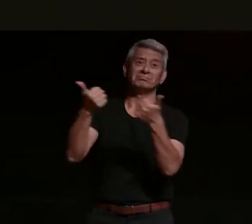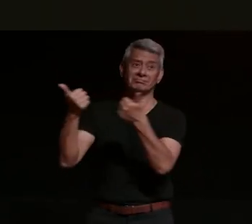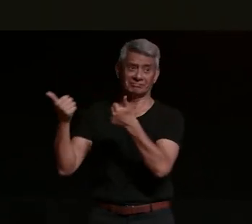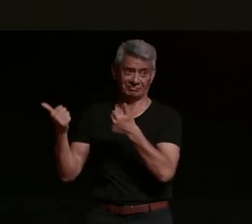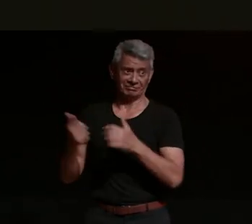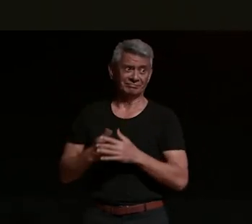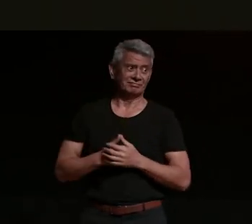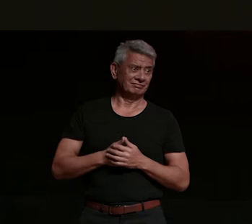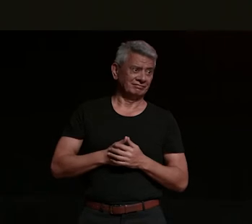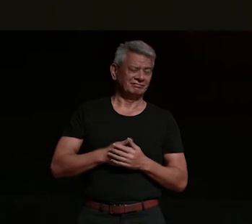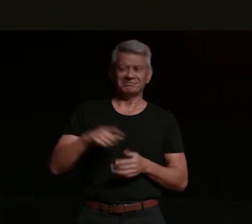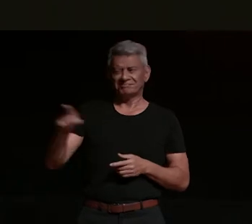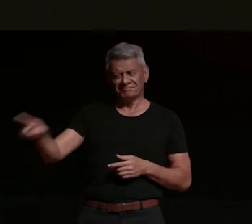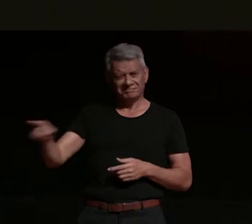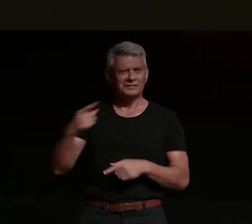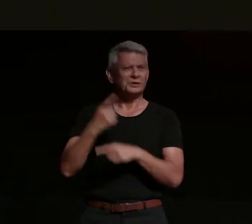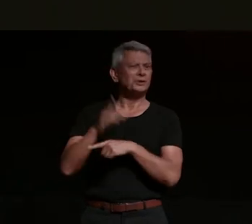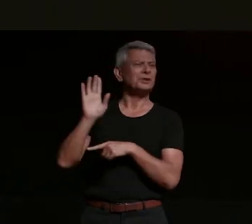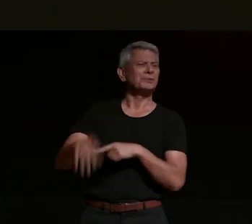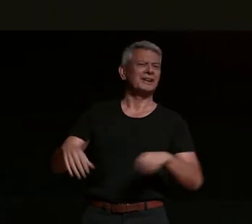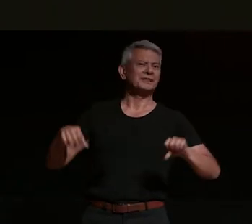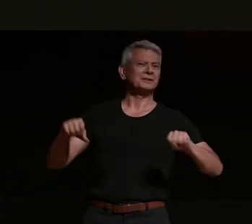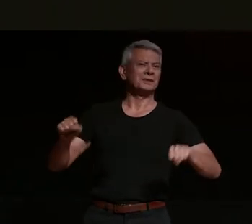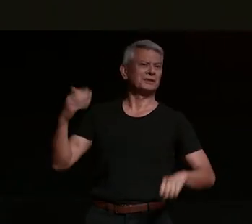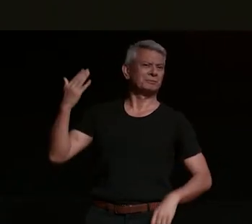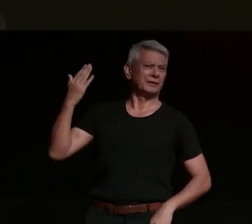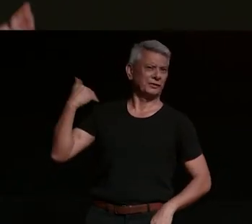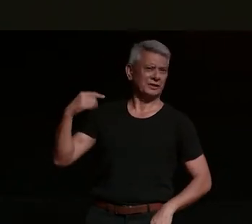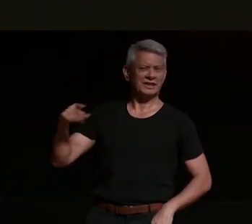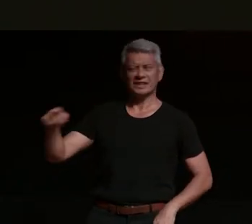what she said in relation to motorcycles because when she talks about motorcycles